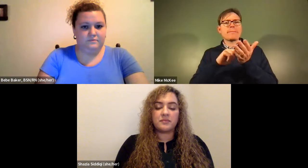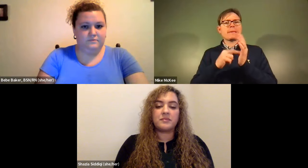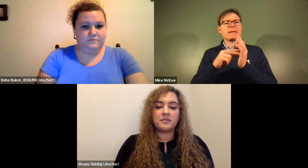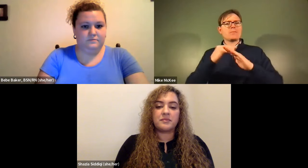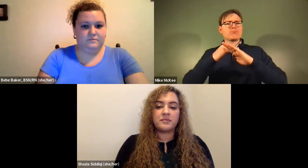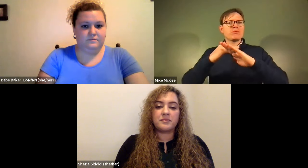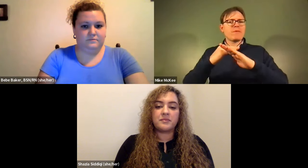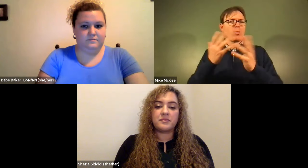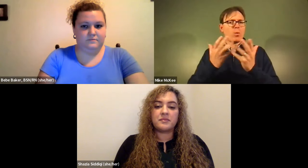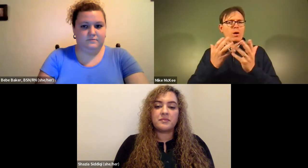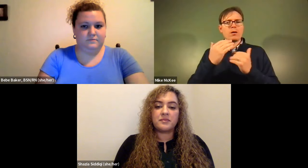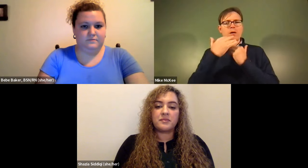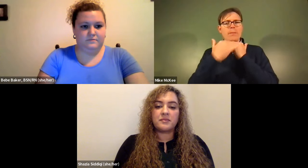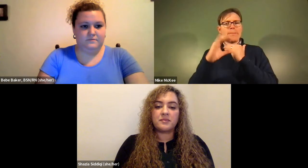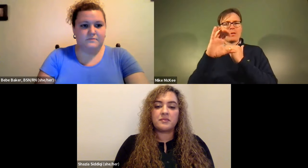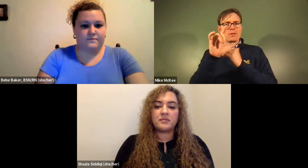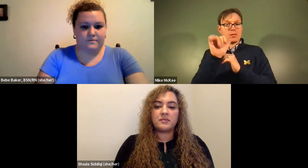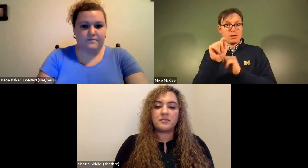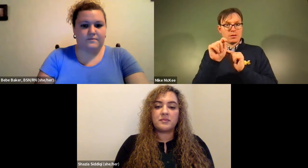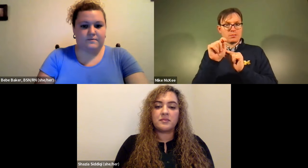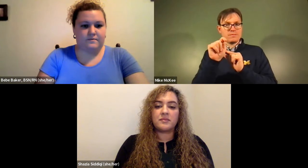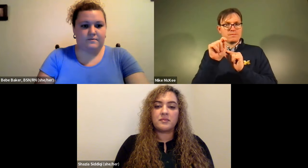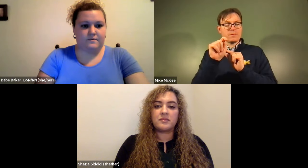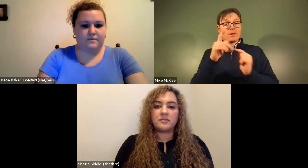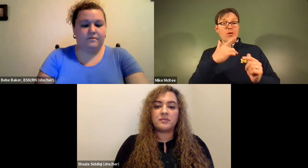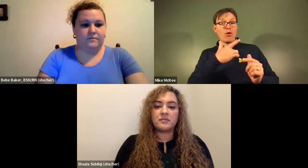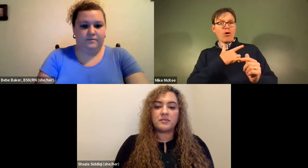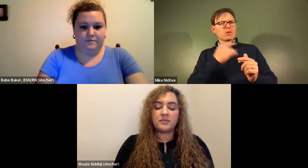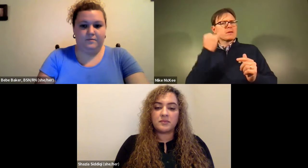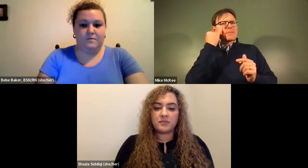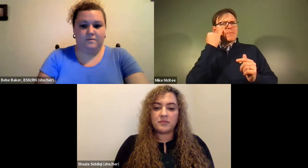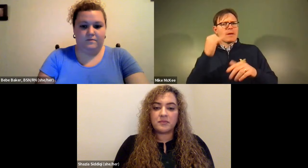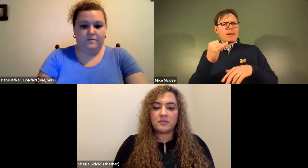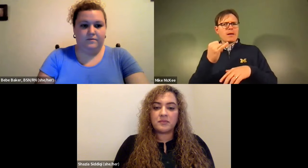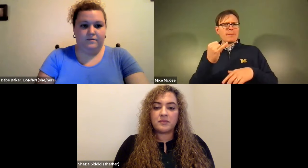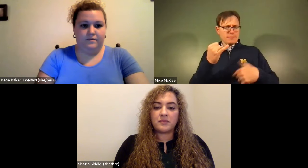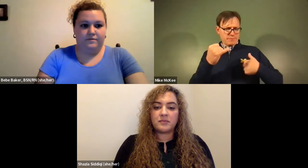James Cech: So what that is specifically this it's a set of blood thinners and the what we're trying to avoid as a clot.